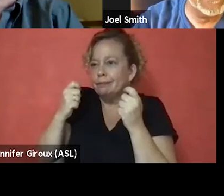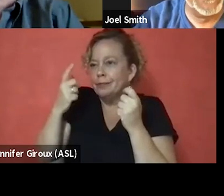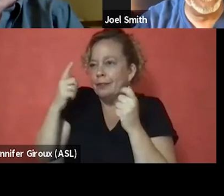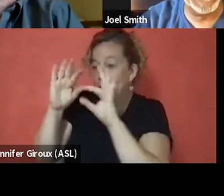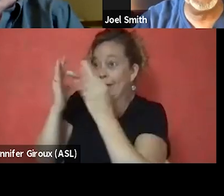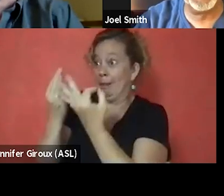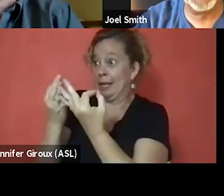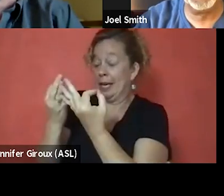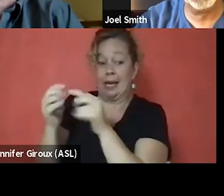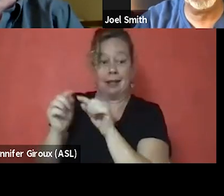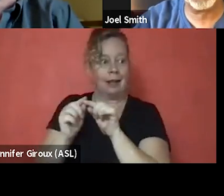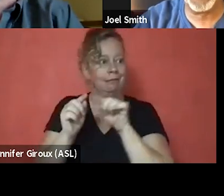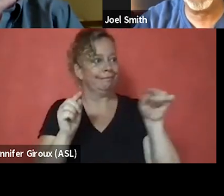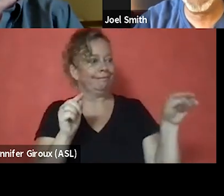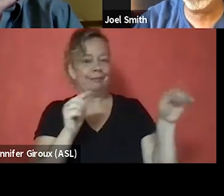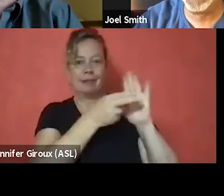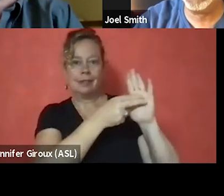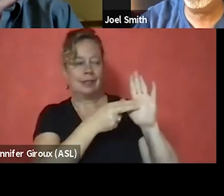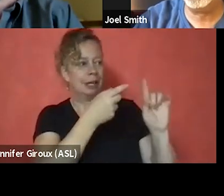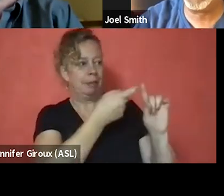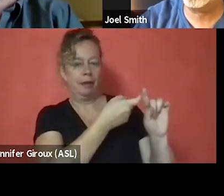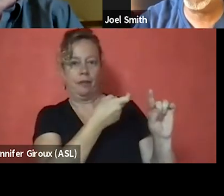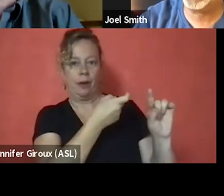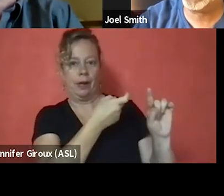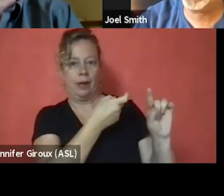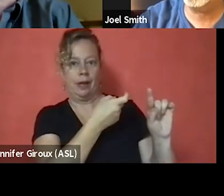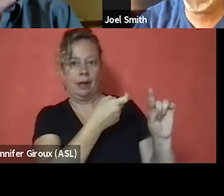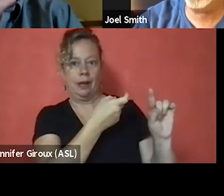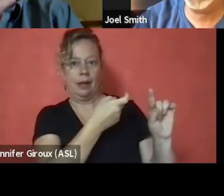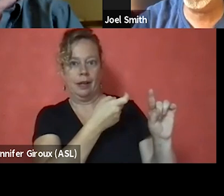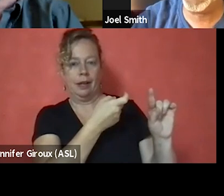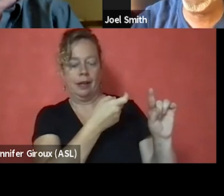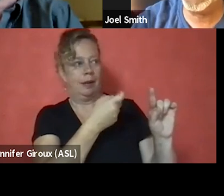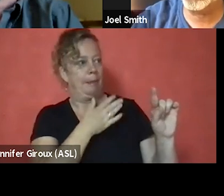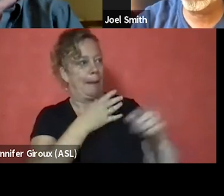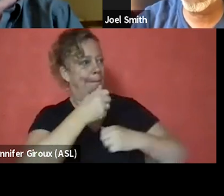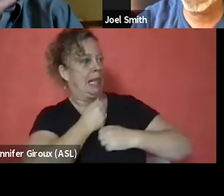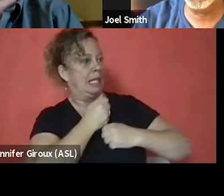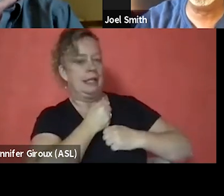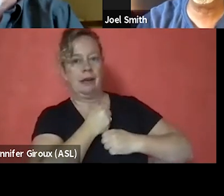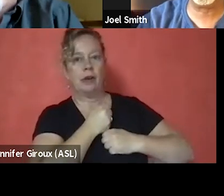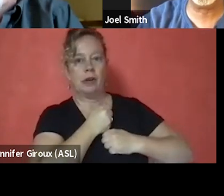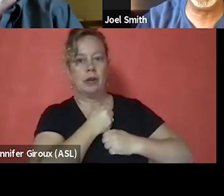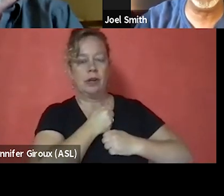And then I had the stigma that was brought on through my military association.